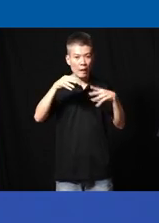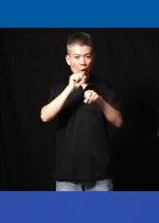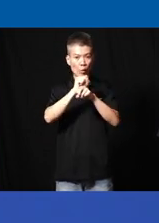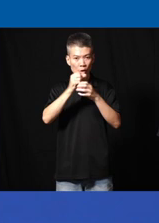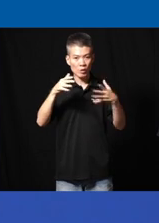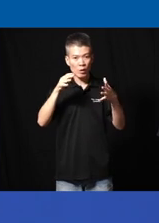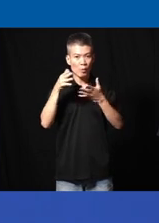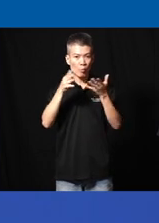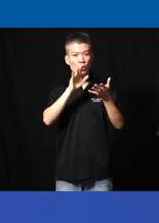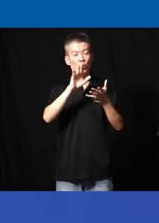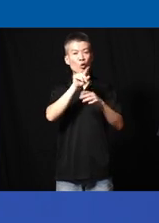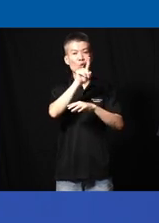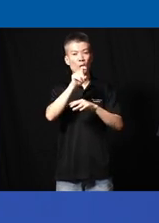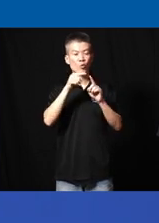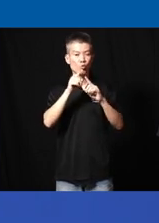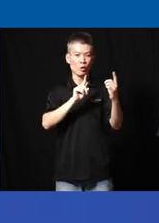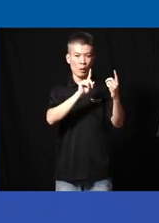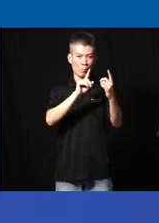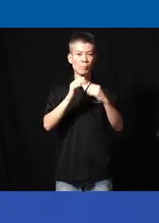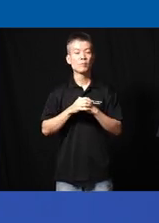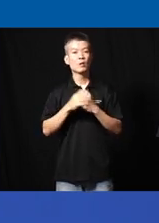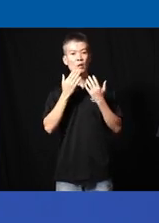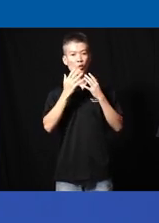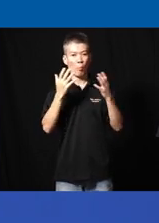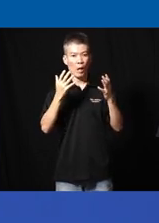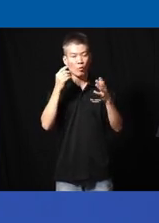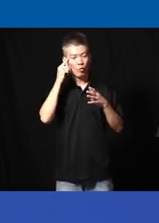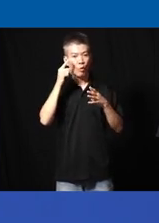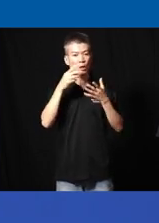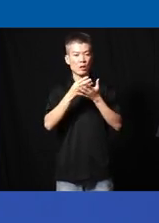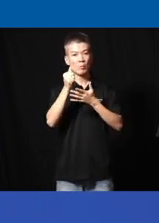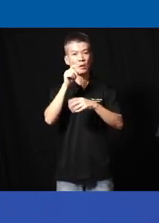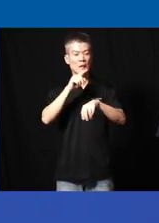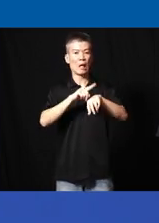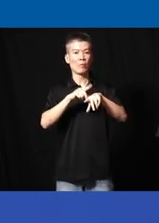do bring your questions to them and and thank you so much for spending time and and sharing